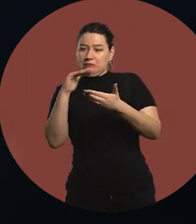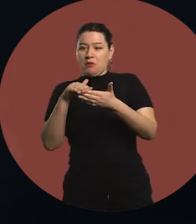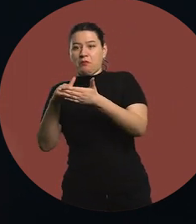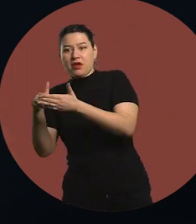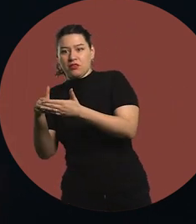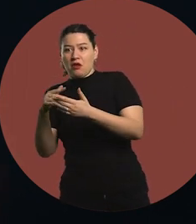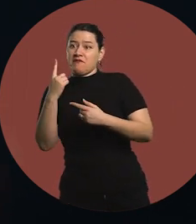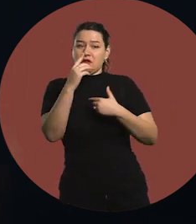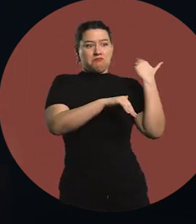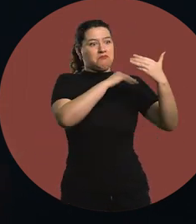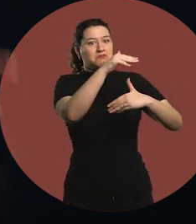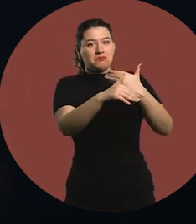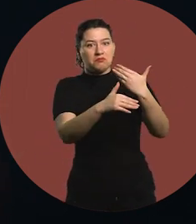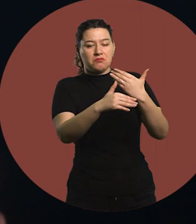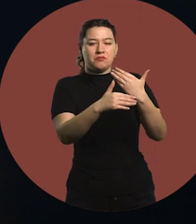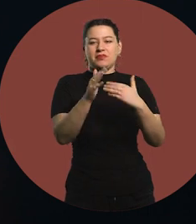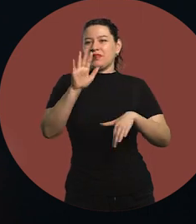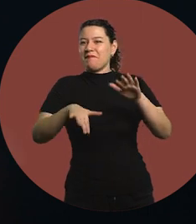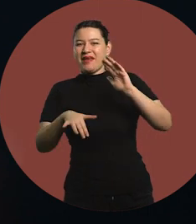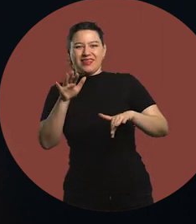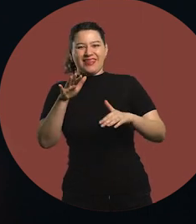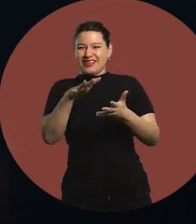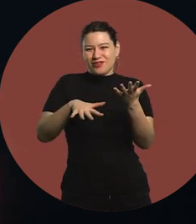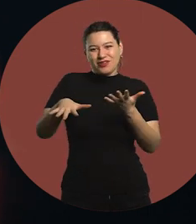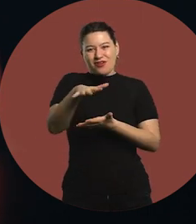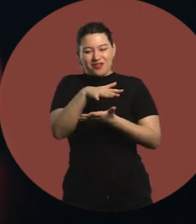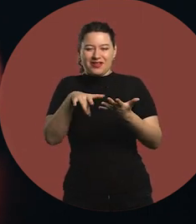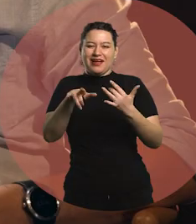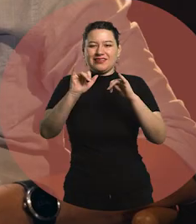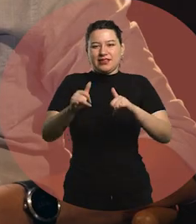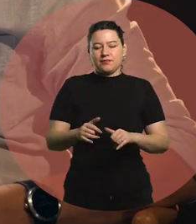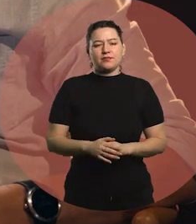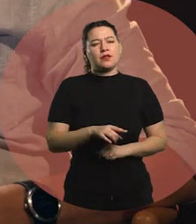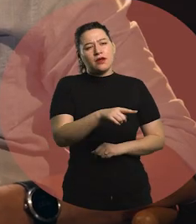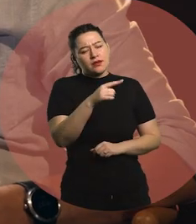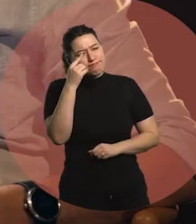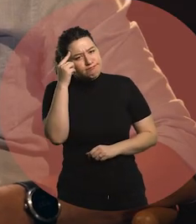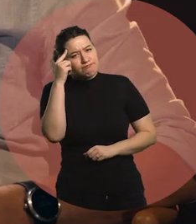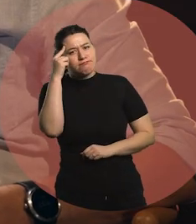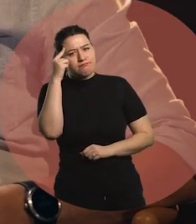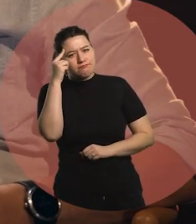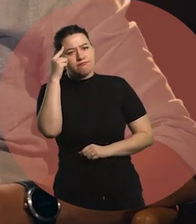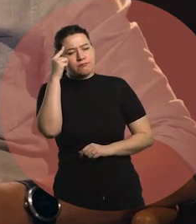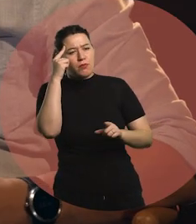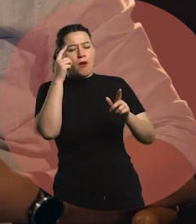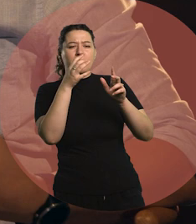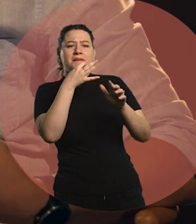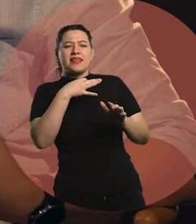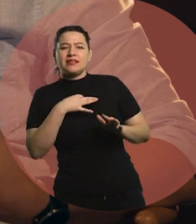to overcome. That's true. I think back to what you said about not separating things.